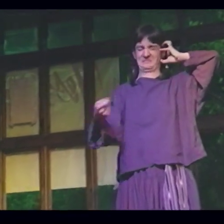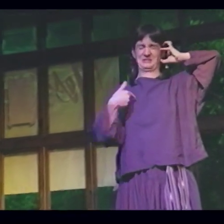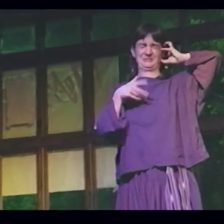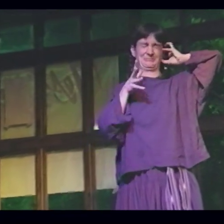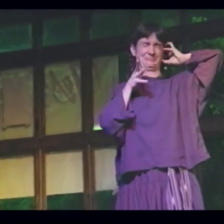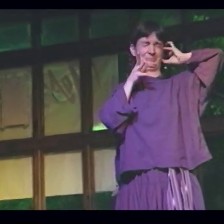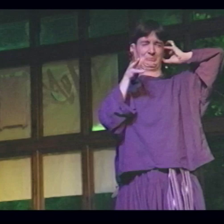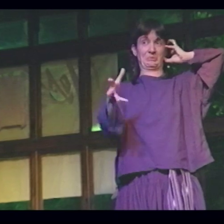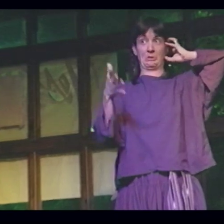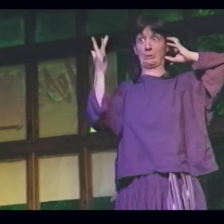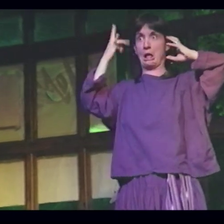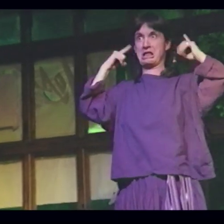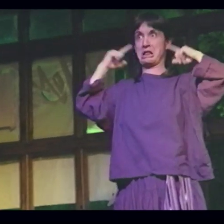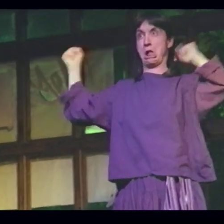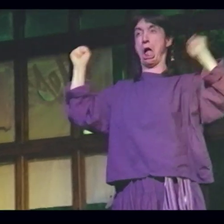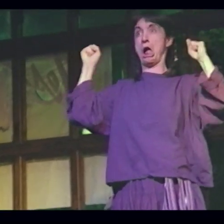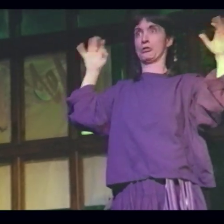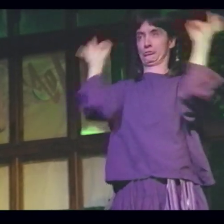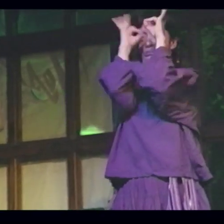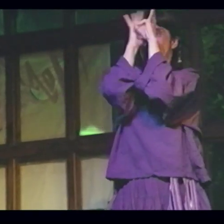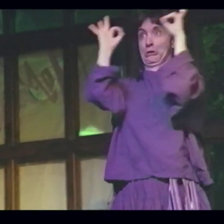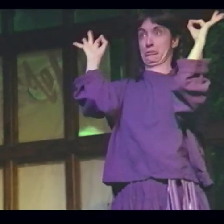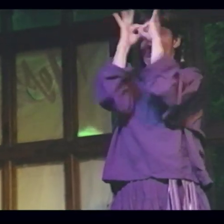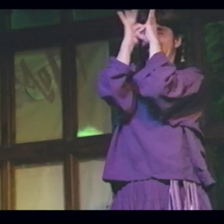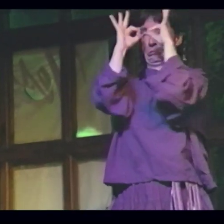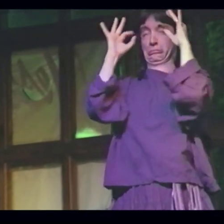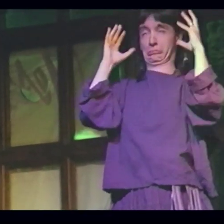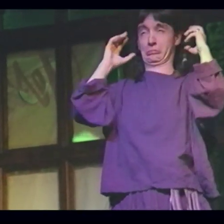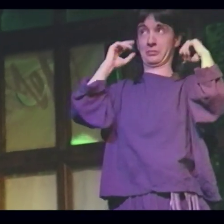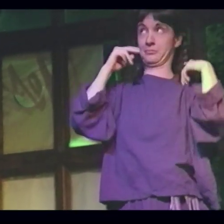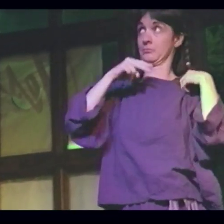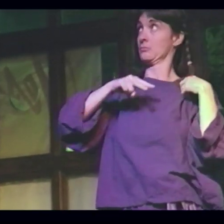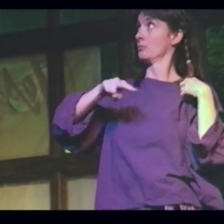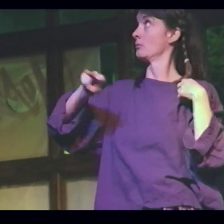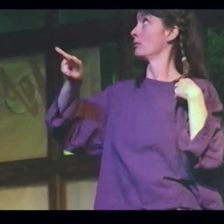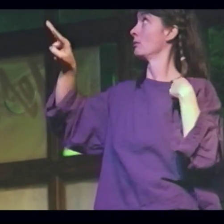Wired into jarring, mechanical, garbled decibels